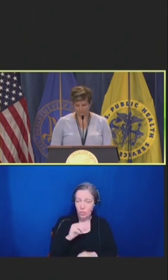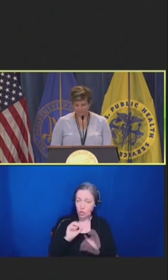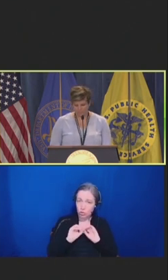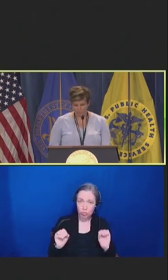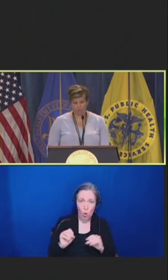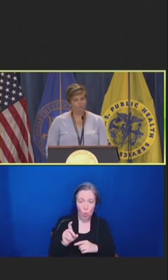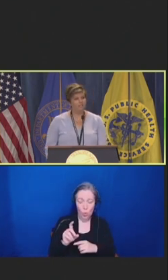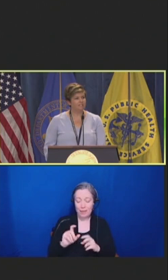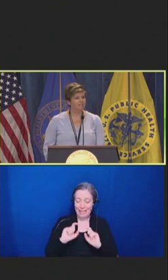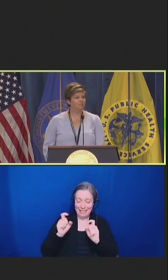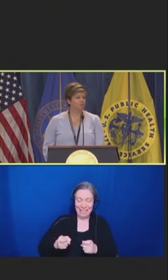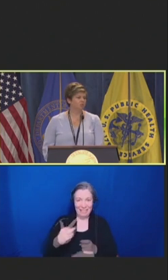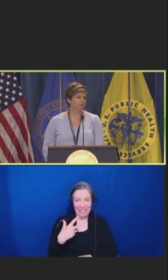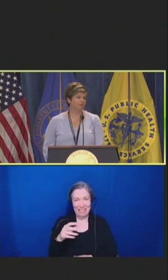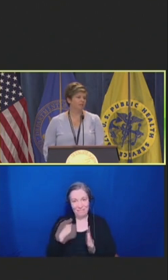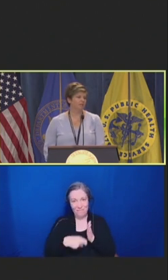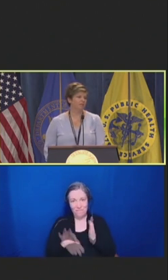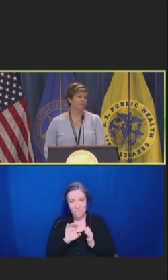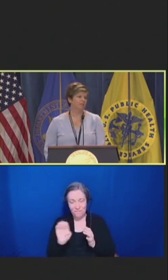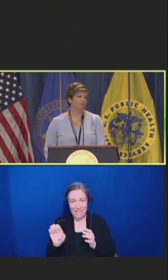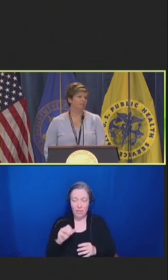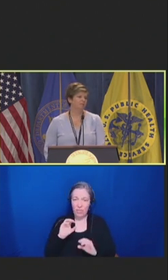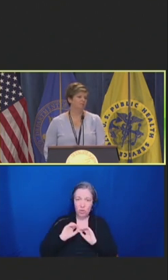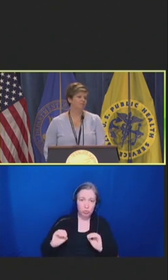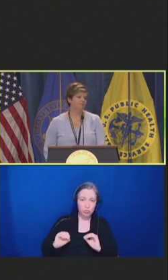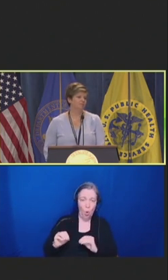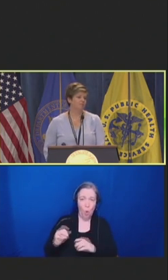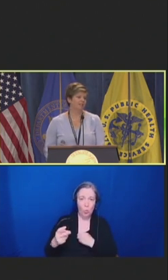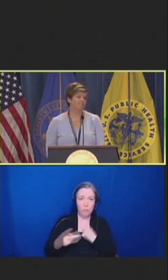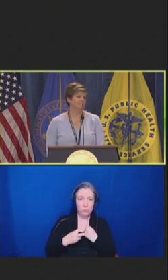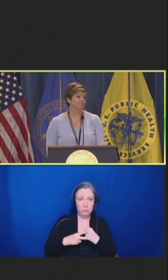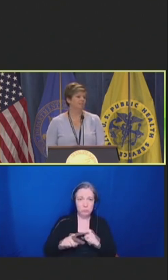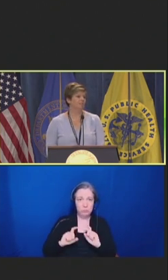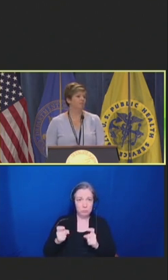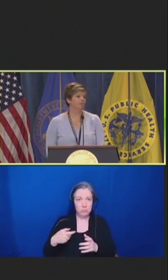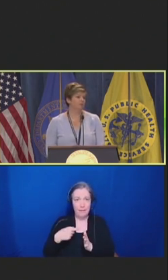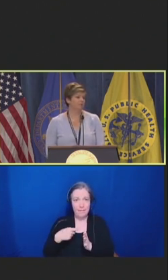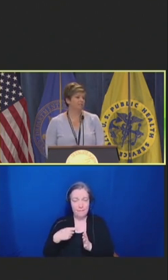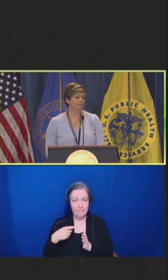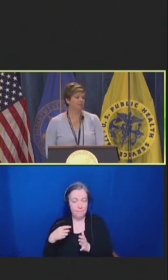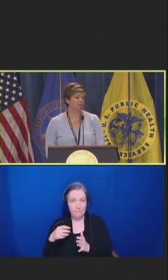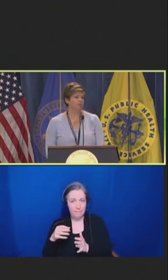So, it really does truly make the vaccines that are available in Part D available free